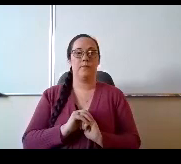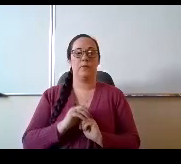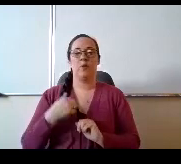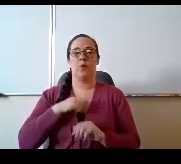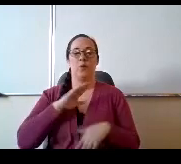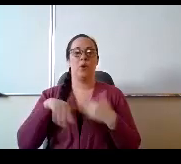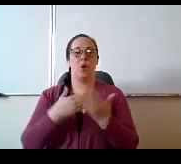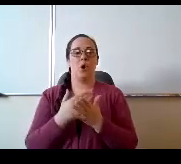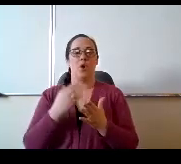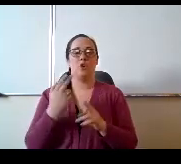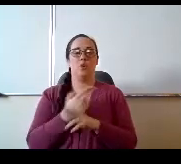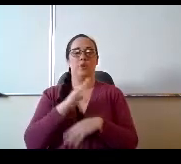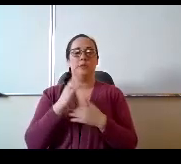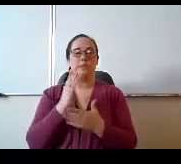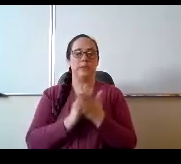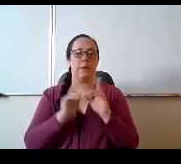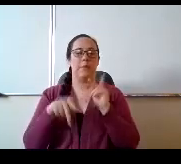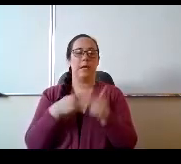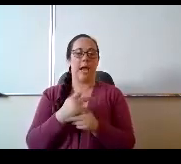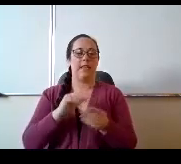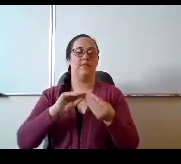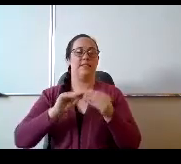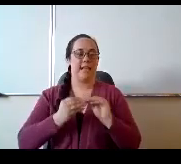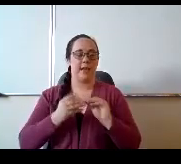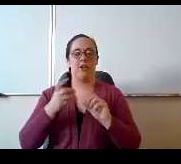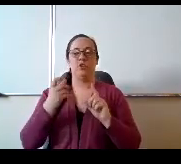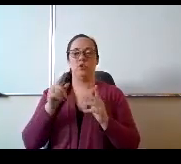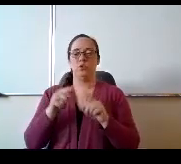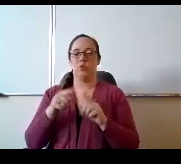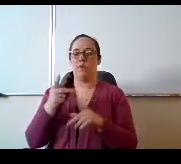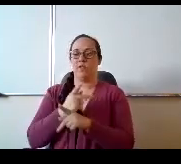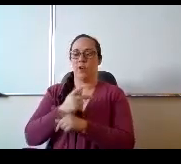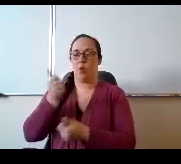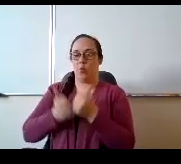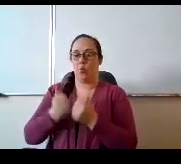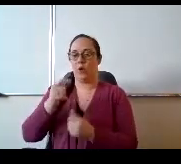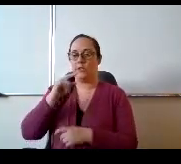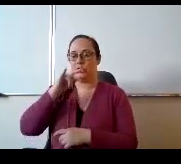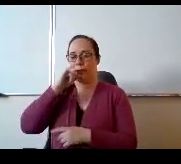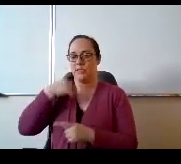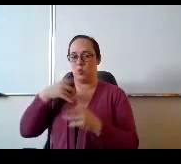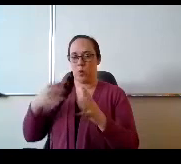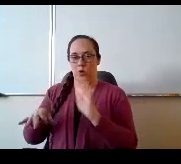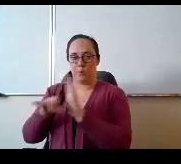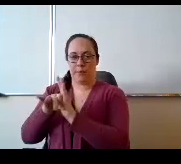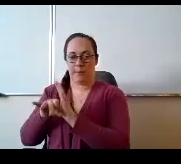the kids we want to target for this. So what we've had this year is the use of NWE,